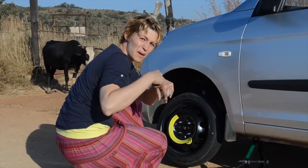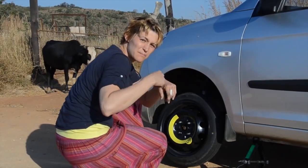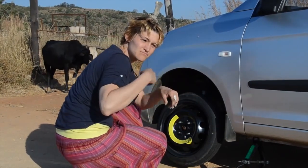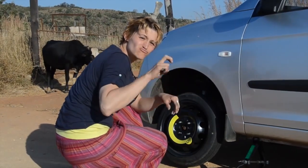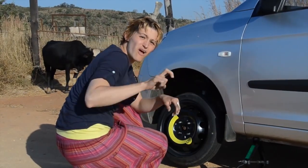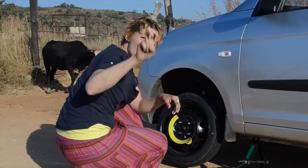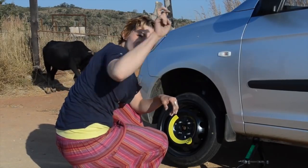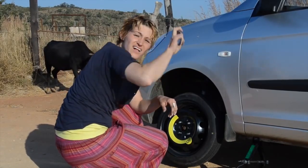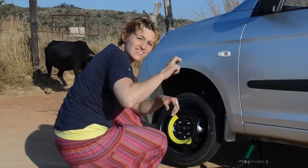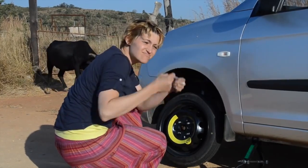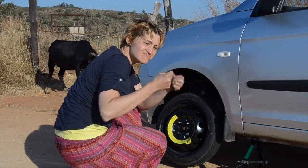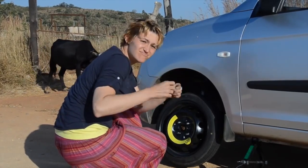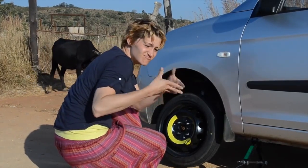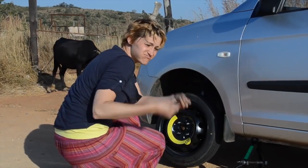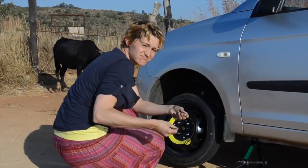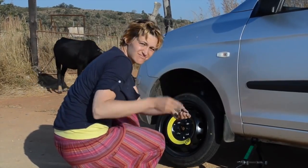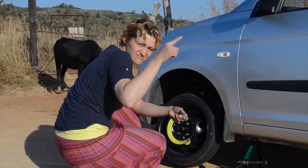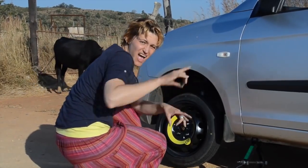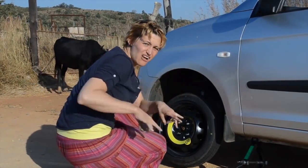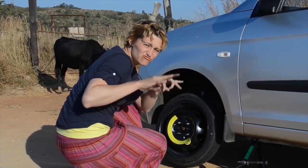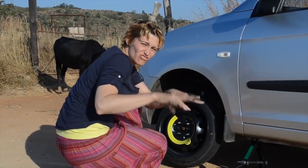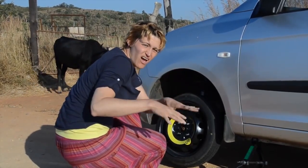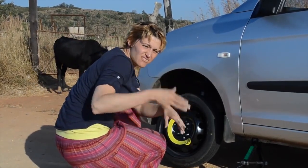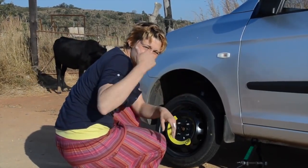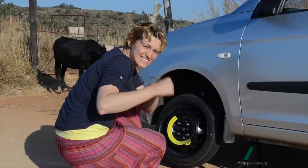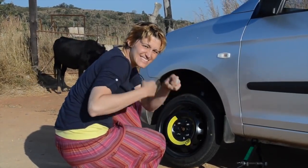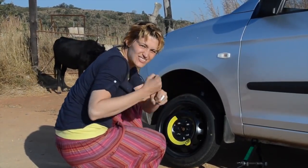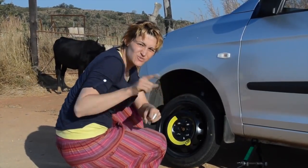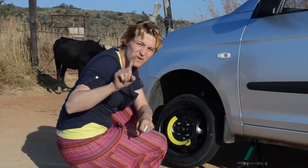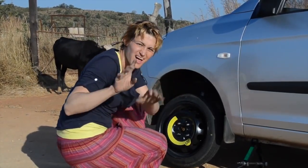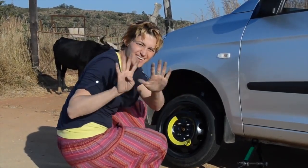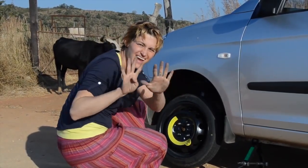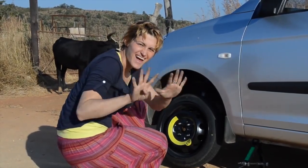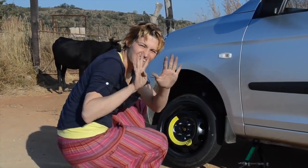Oh boy, now I have to change the tire. I remember the last time I travelled